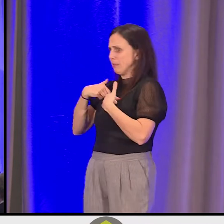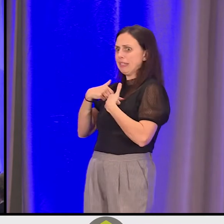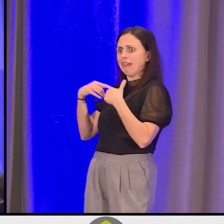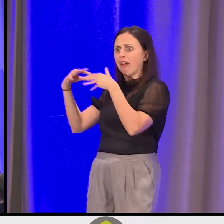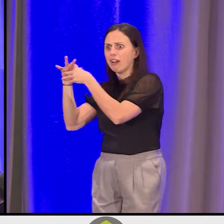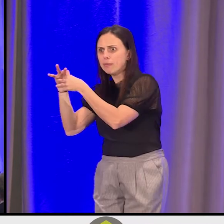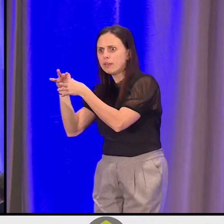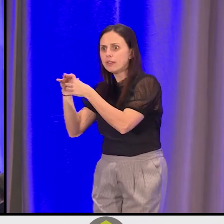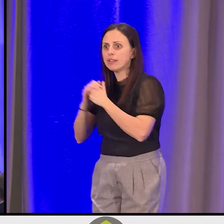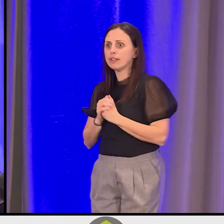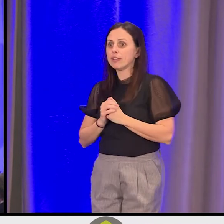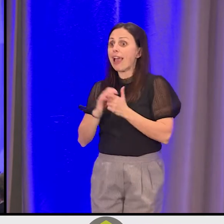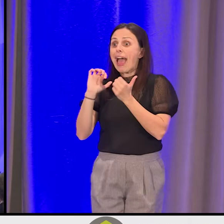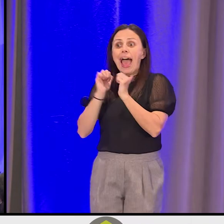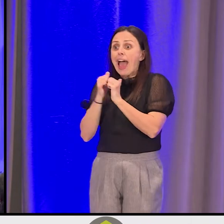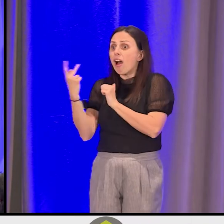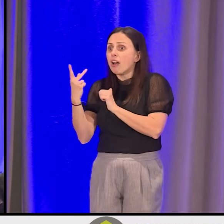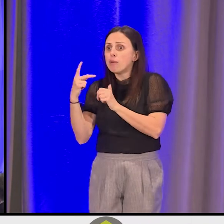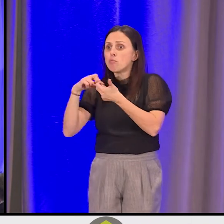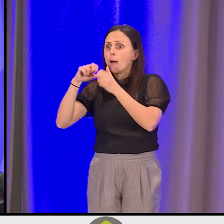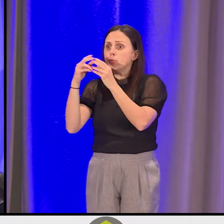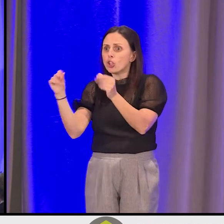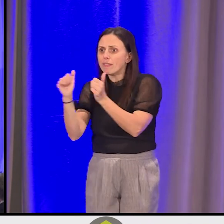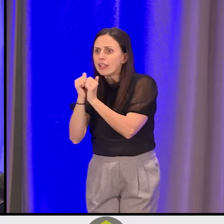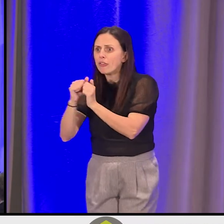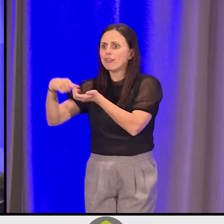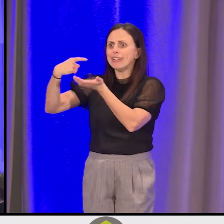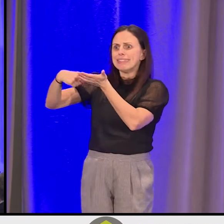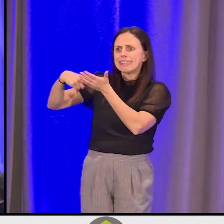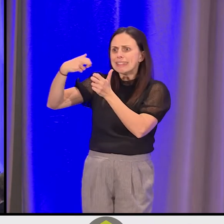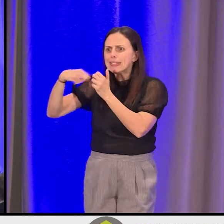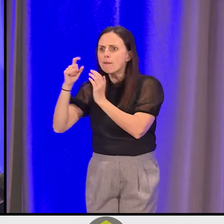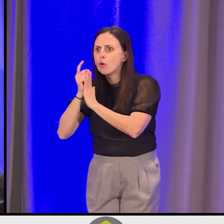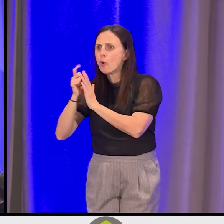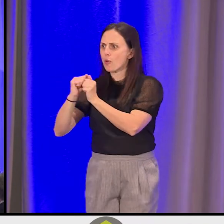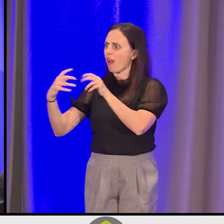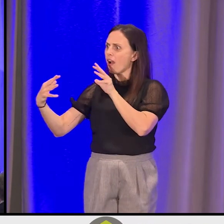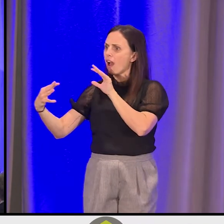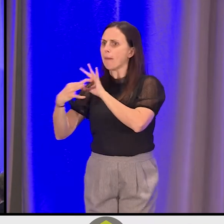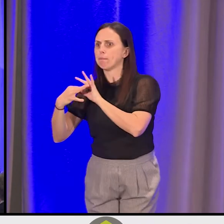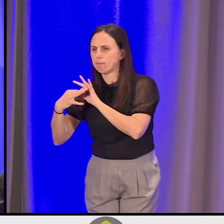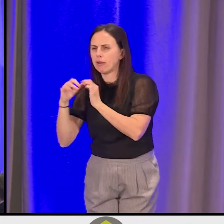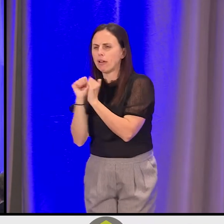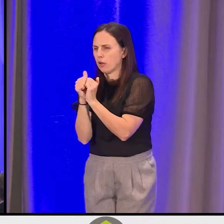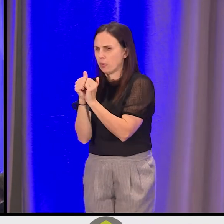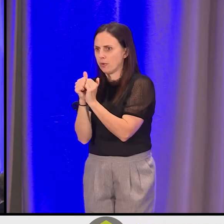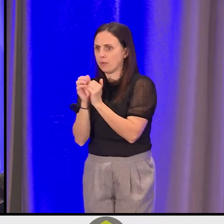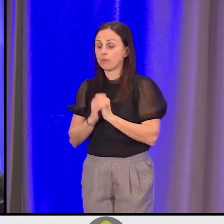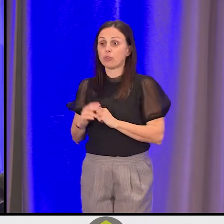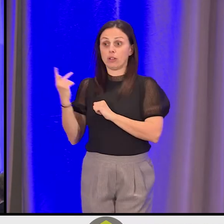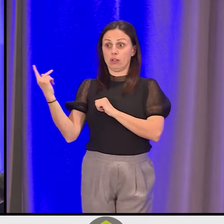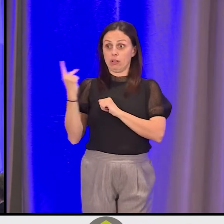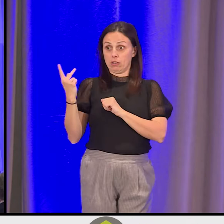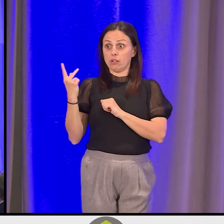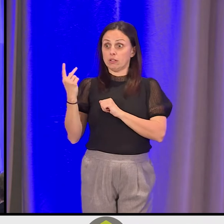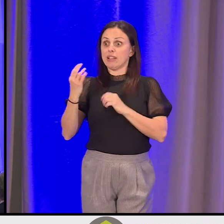get into good problem solving, talk about the tough moments without that. And for Shawn and I getting to this journey,